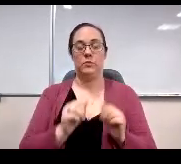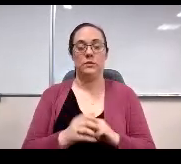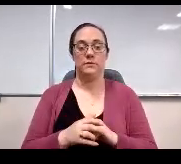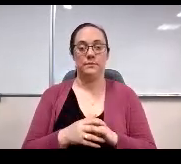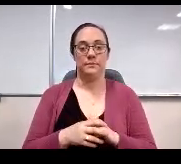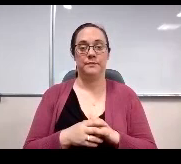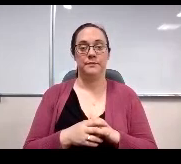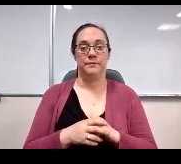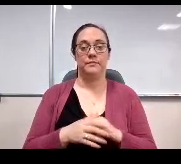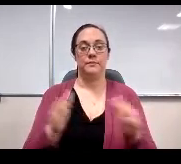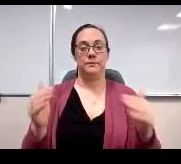next line please.